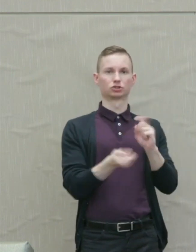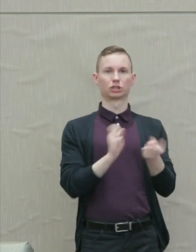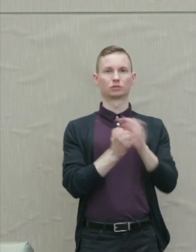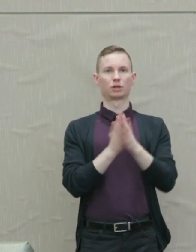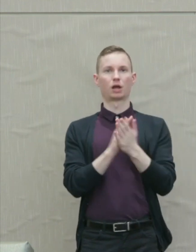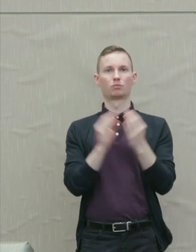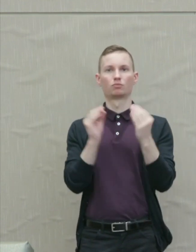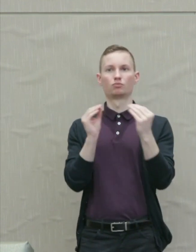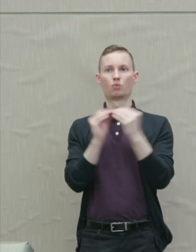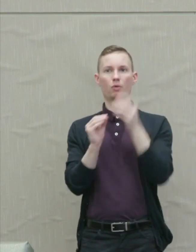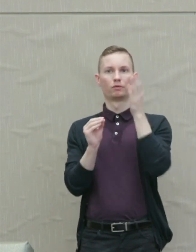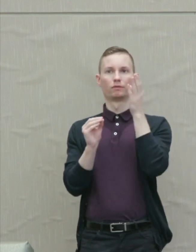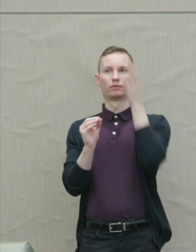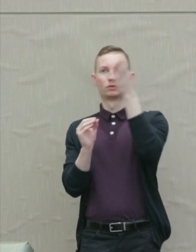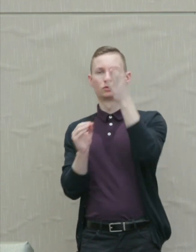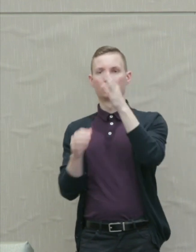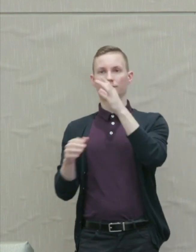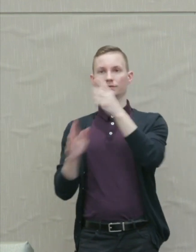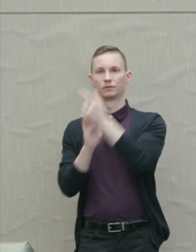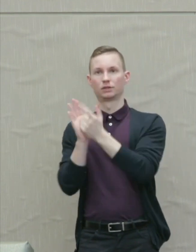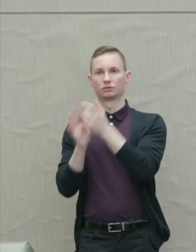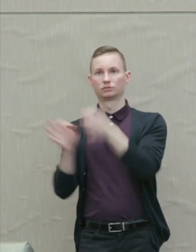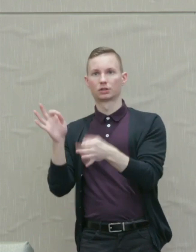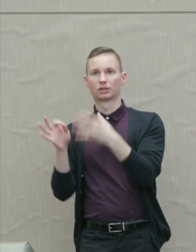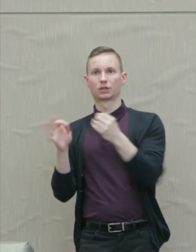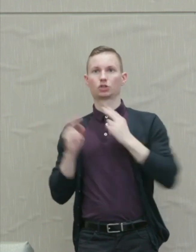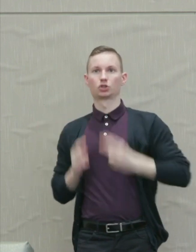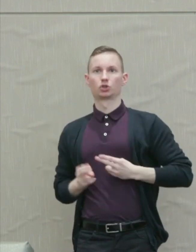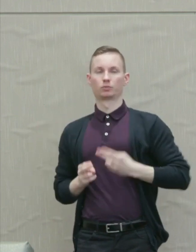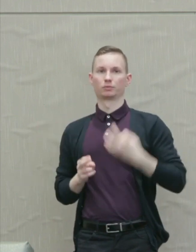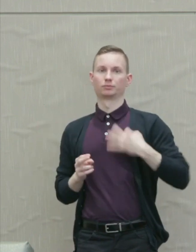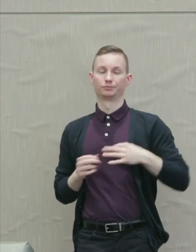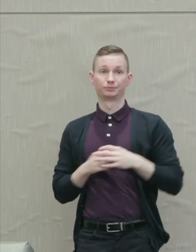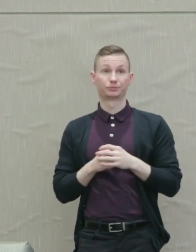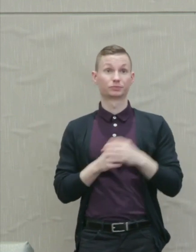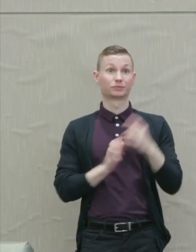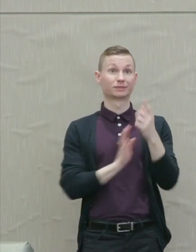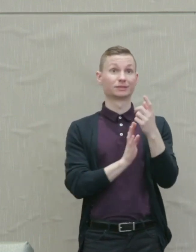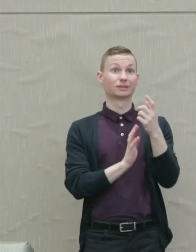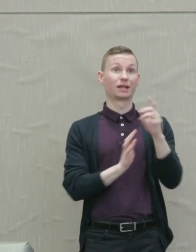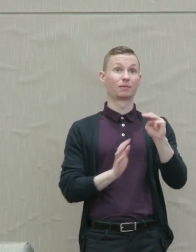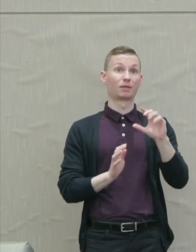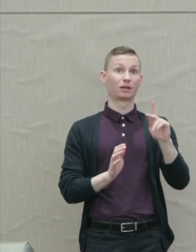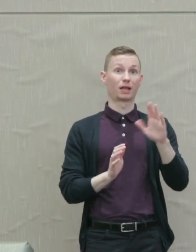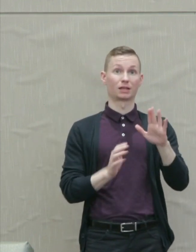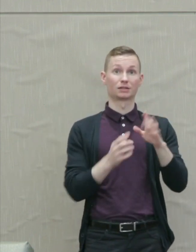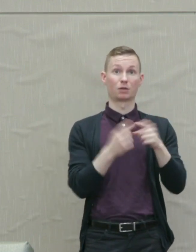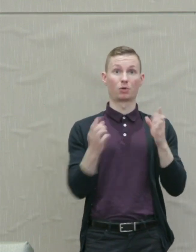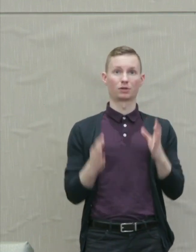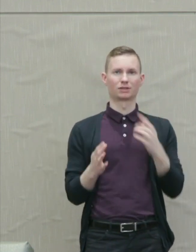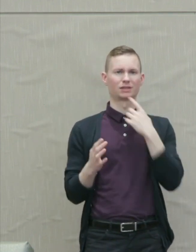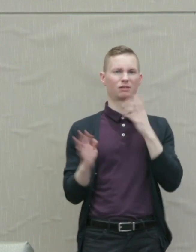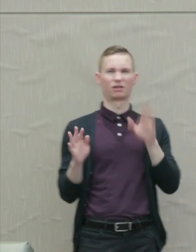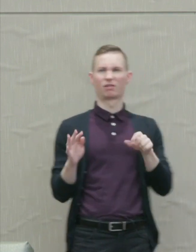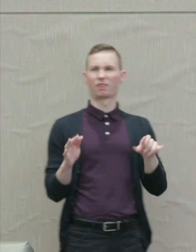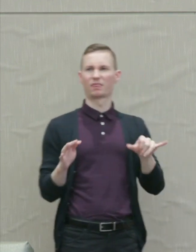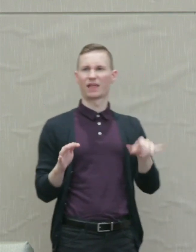of legal justice and human wellbeing. King's opponents portrayed that stance as weak.